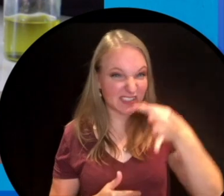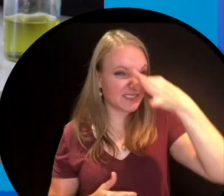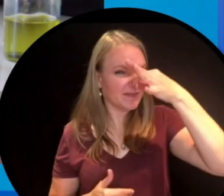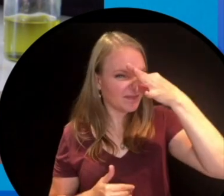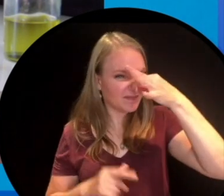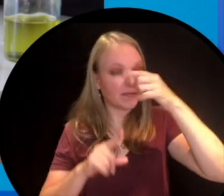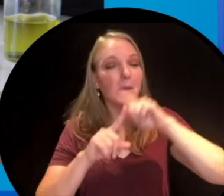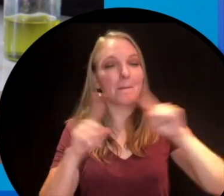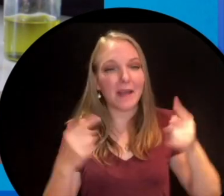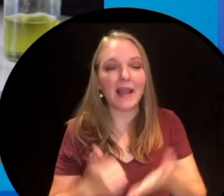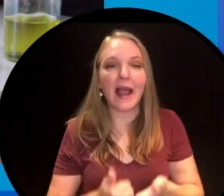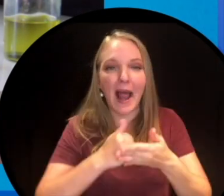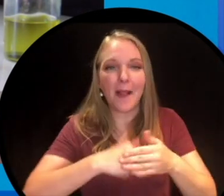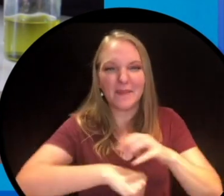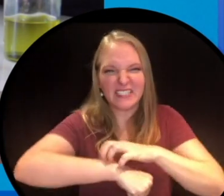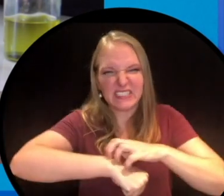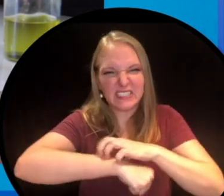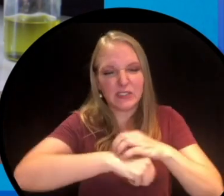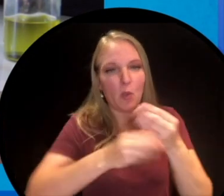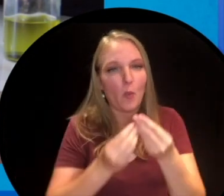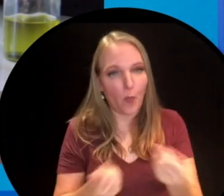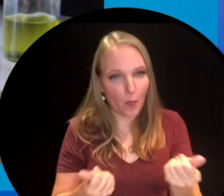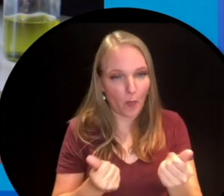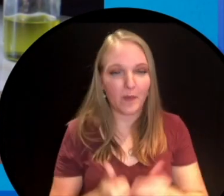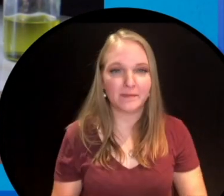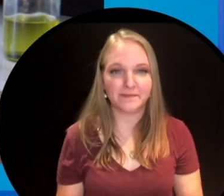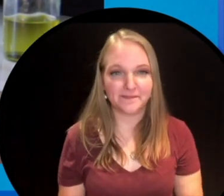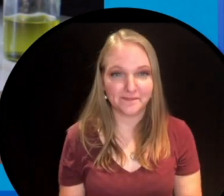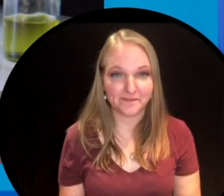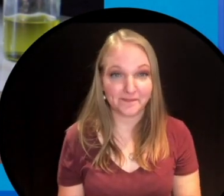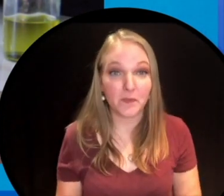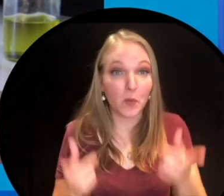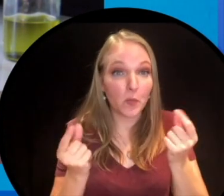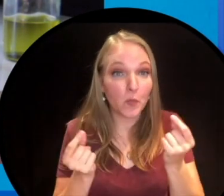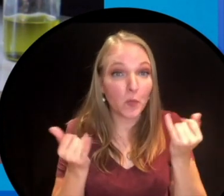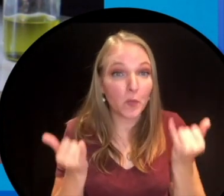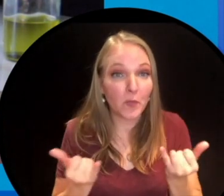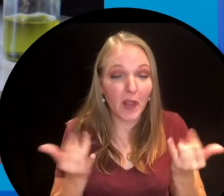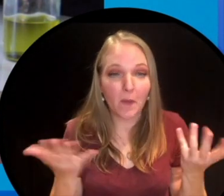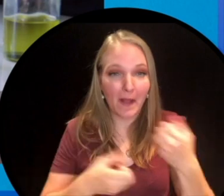really smelly, but it did take away the stain. So what we're going to do today is we're going